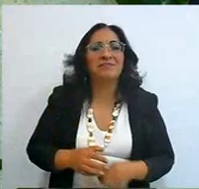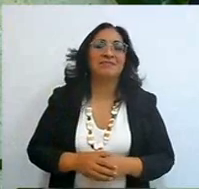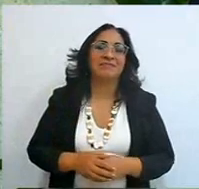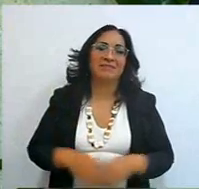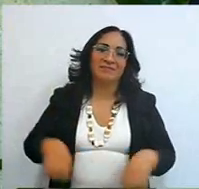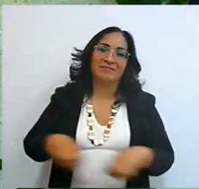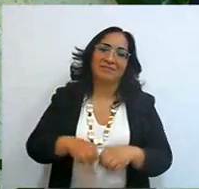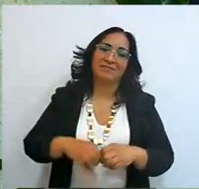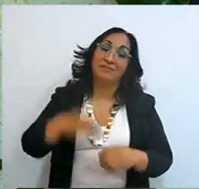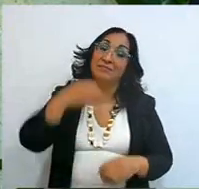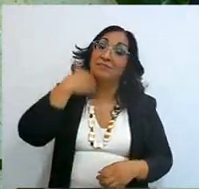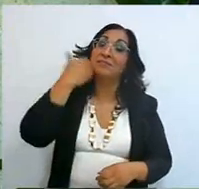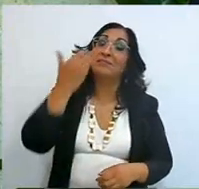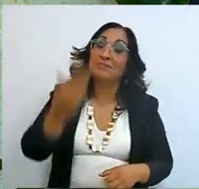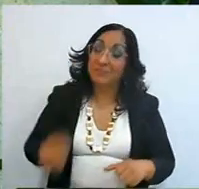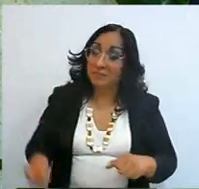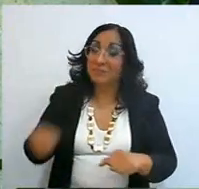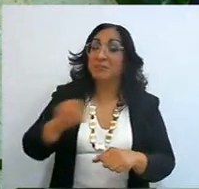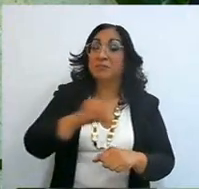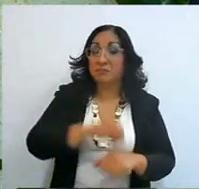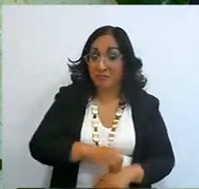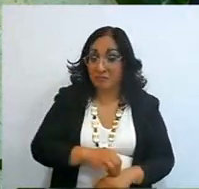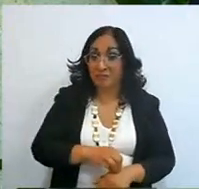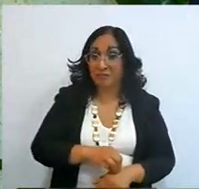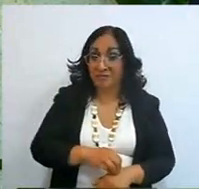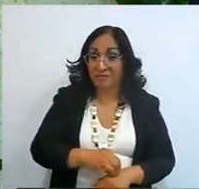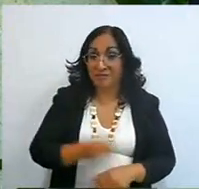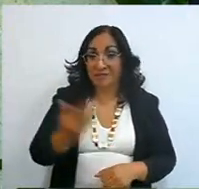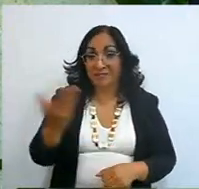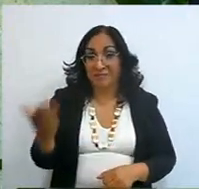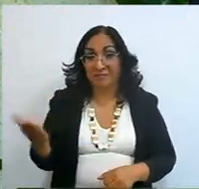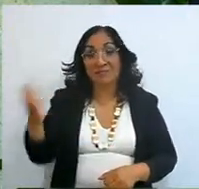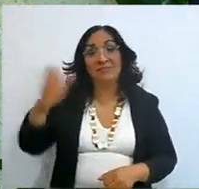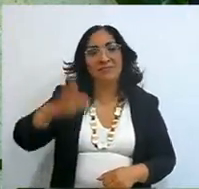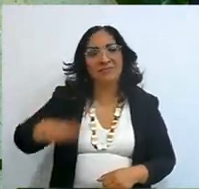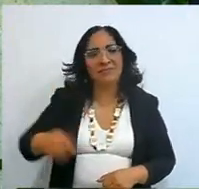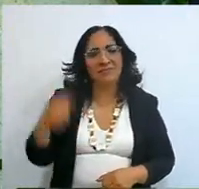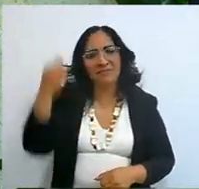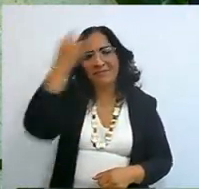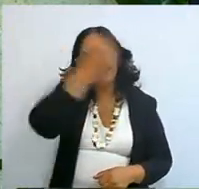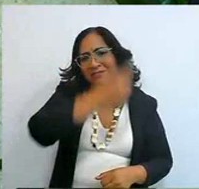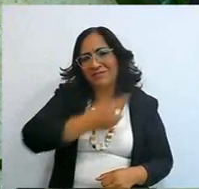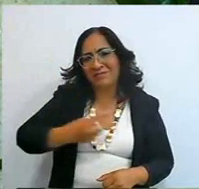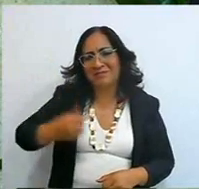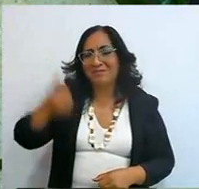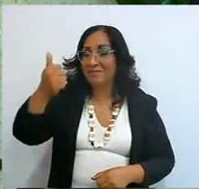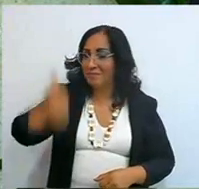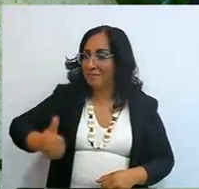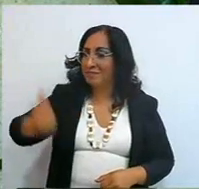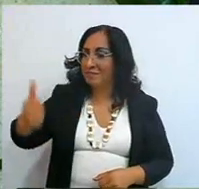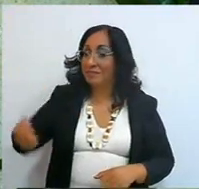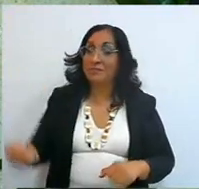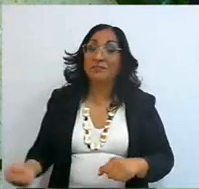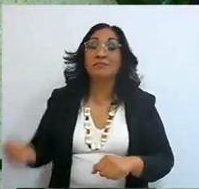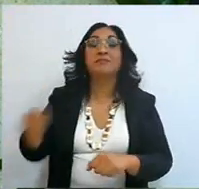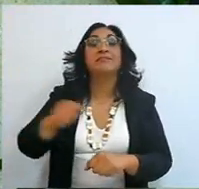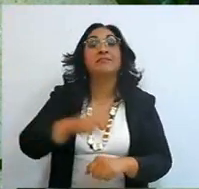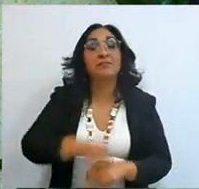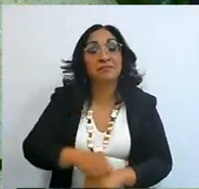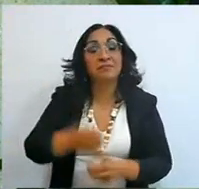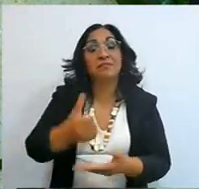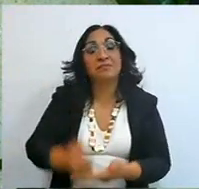ten hours a week, she gives me, to take out the study on Sunday,